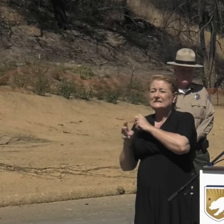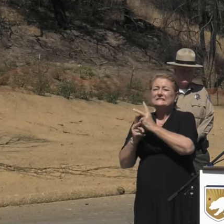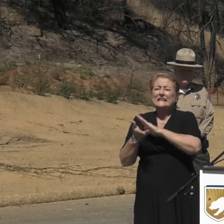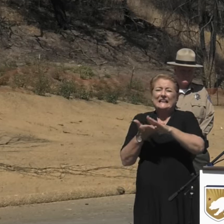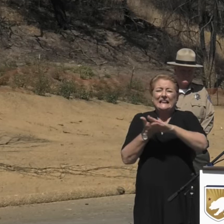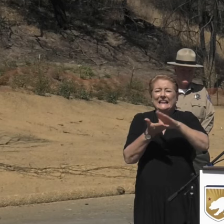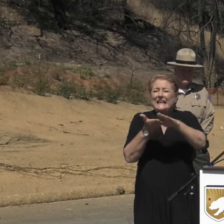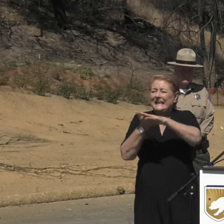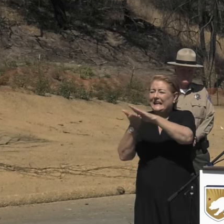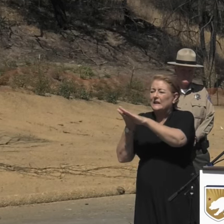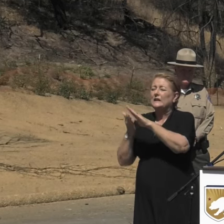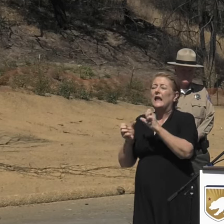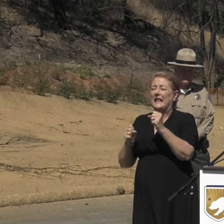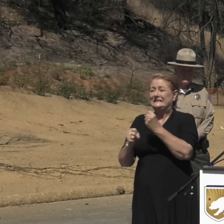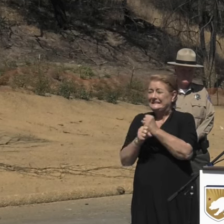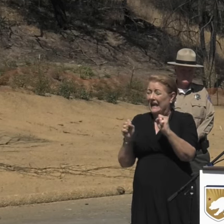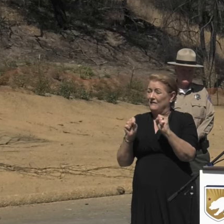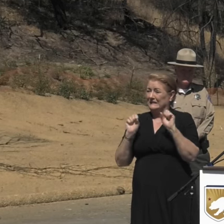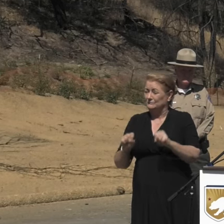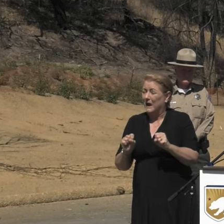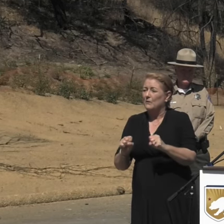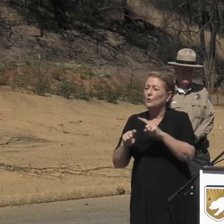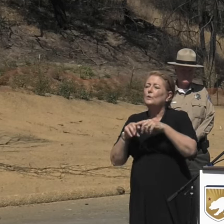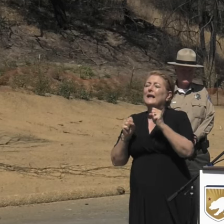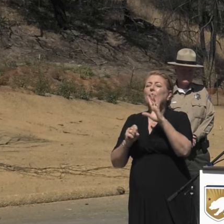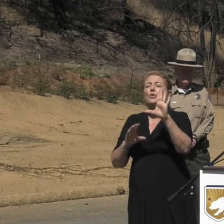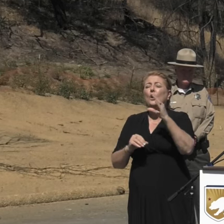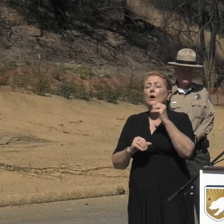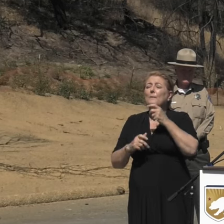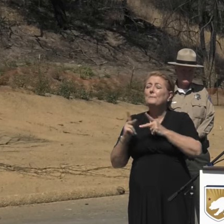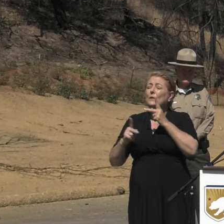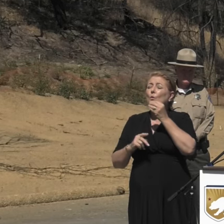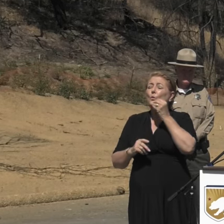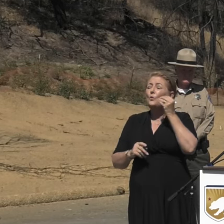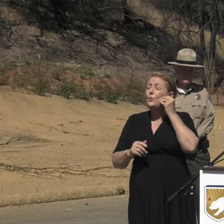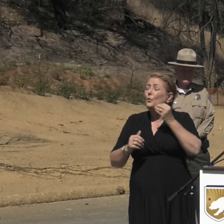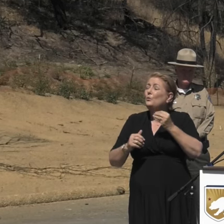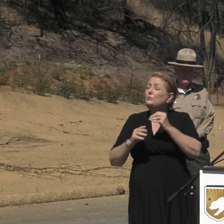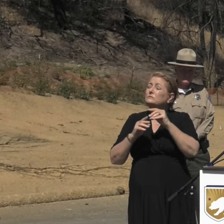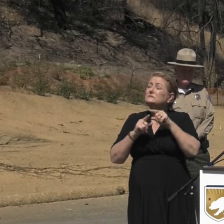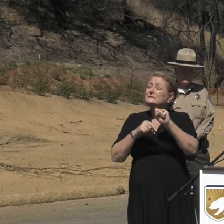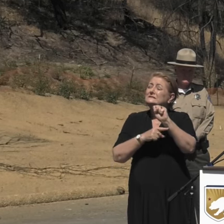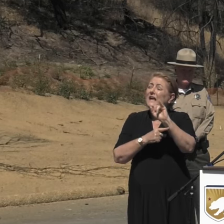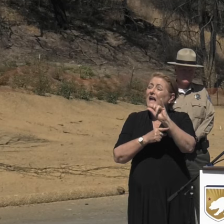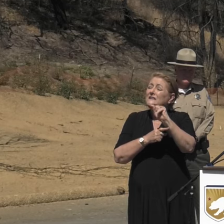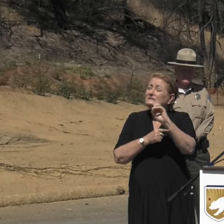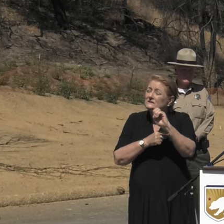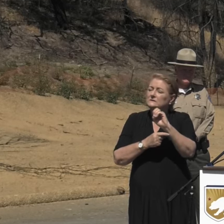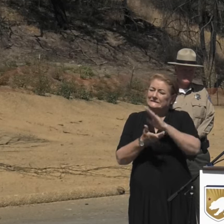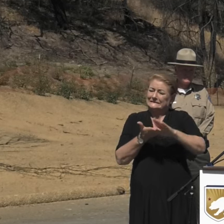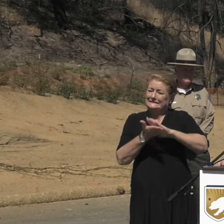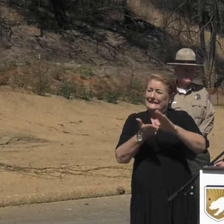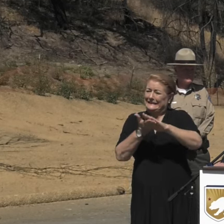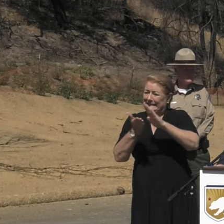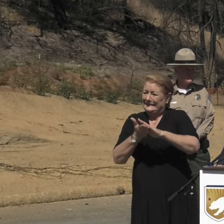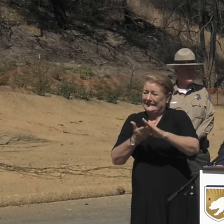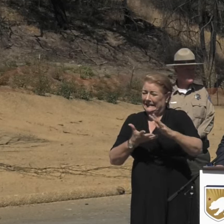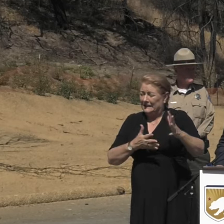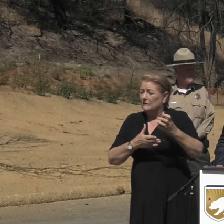as conditions permitted, to get survivor's home sites cleaned up so that they can begin moving forward with their lives.